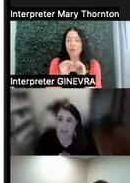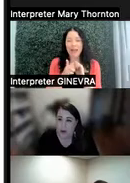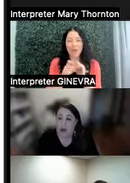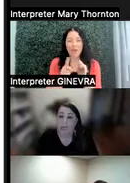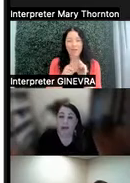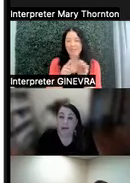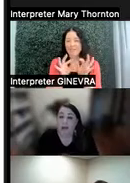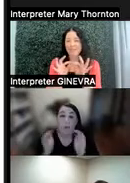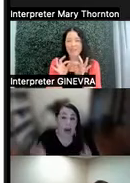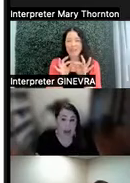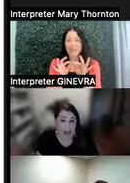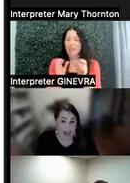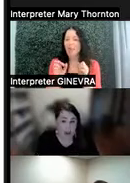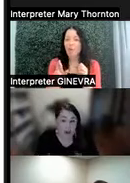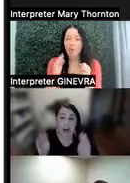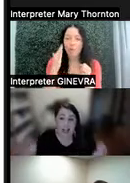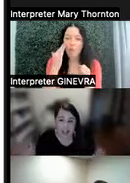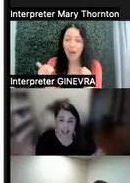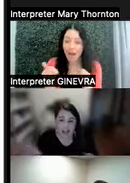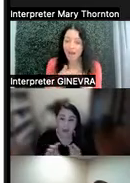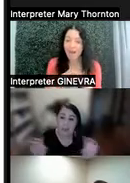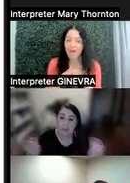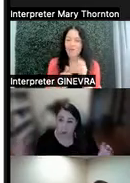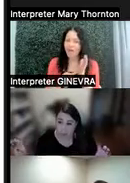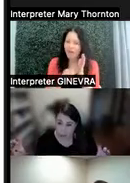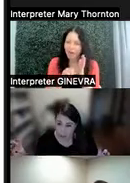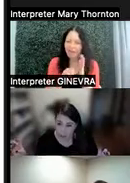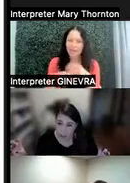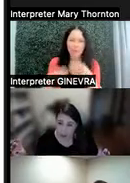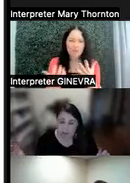or maybe why-- or highlighting what is more important.